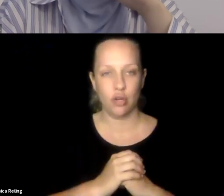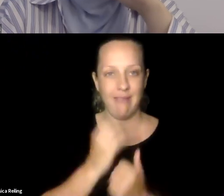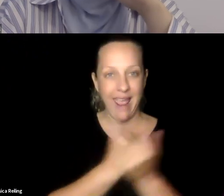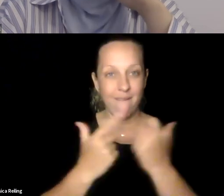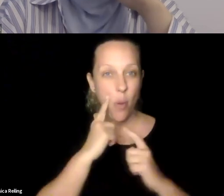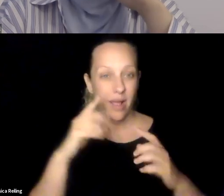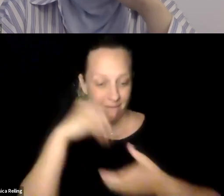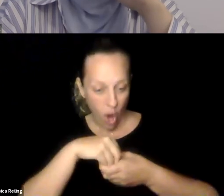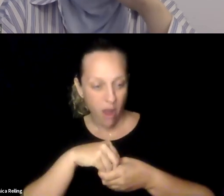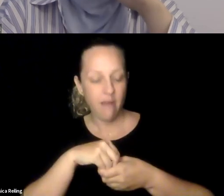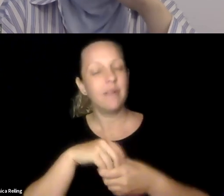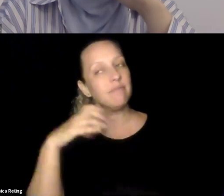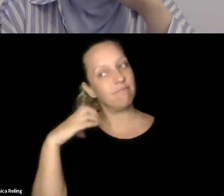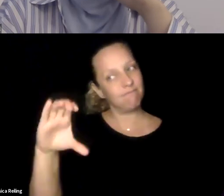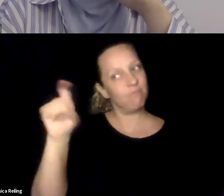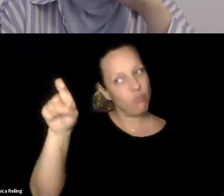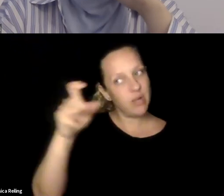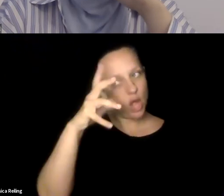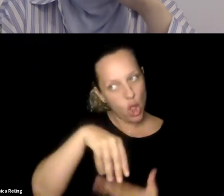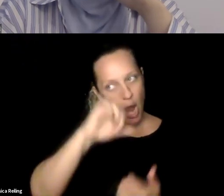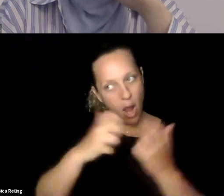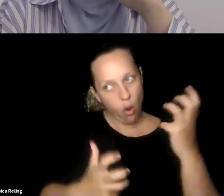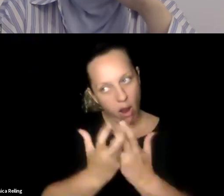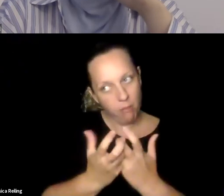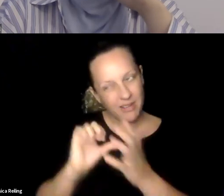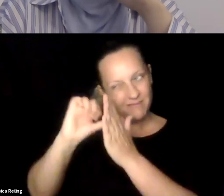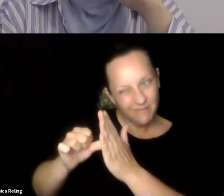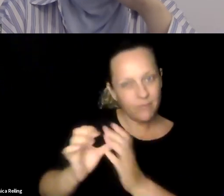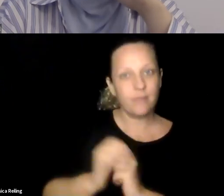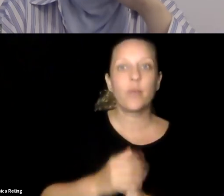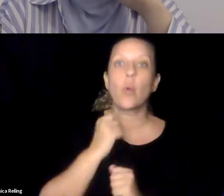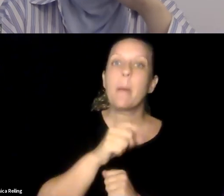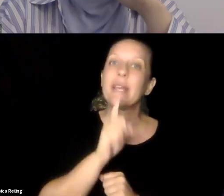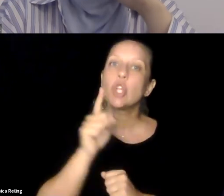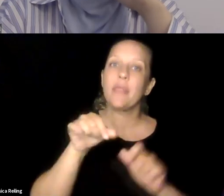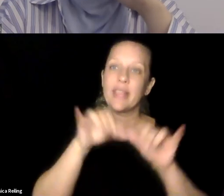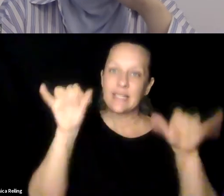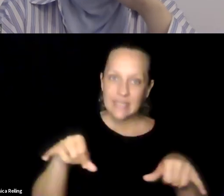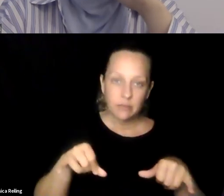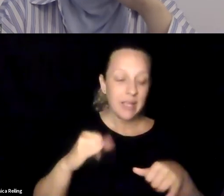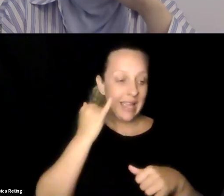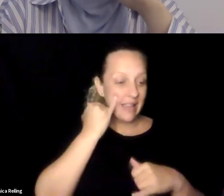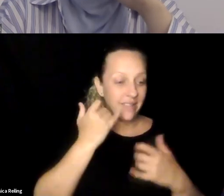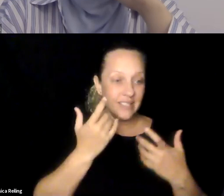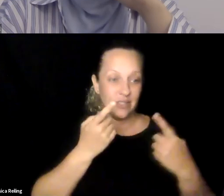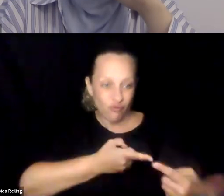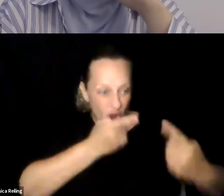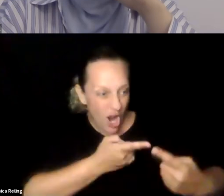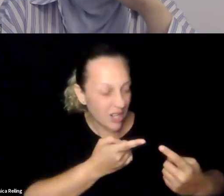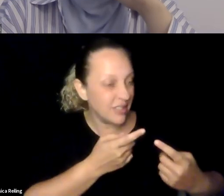of teachers and professors to make or break the success of ed-tech cannot be emphasized enough. We must try